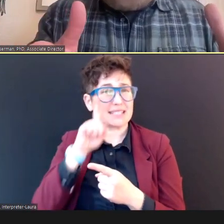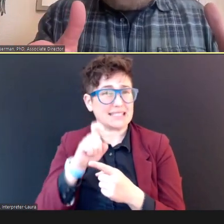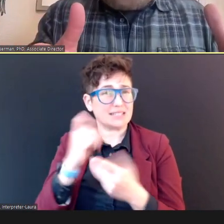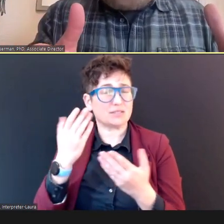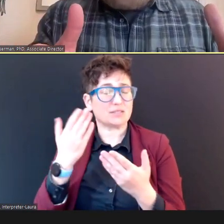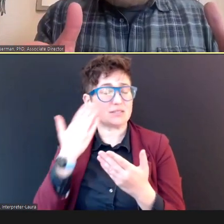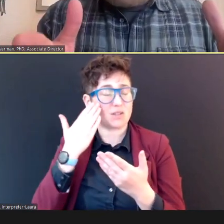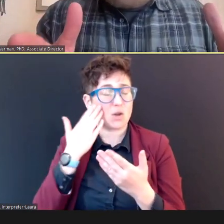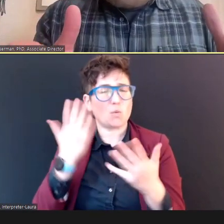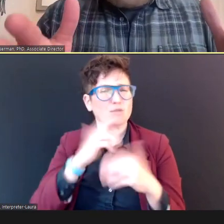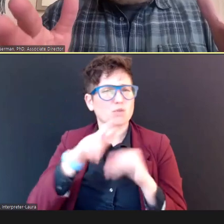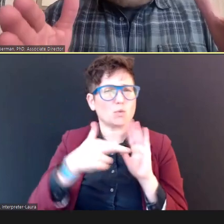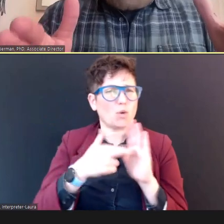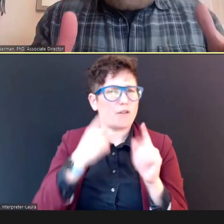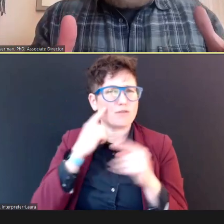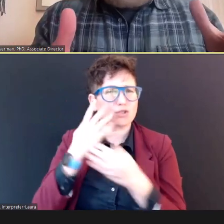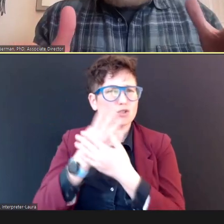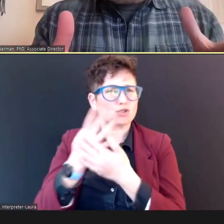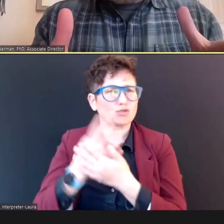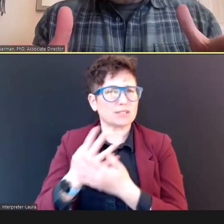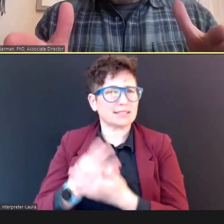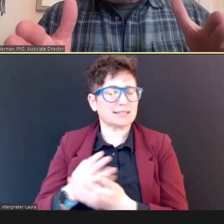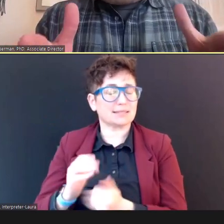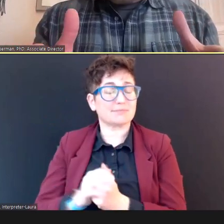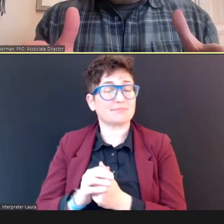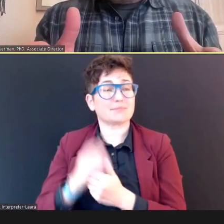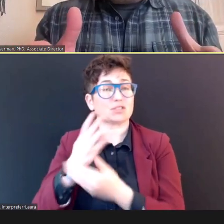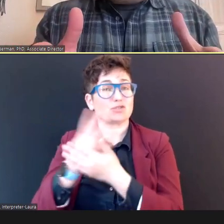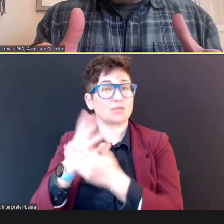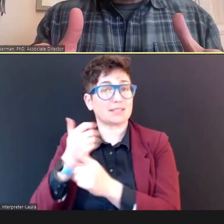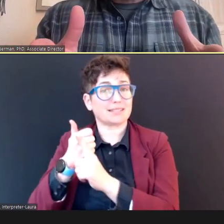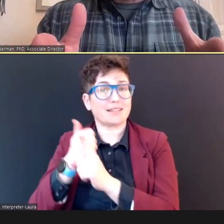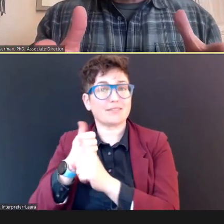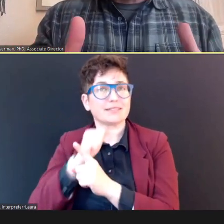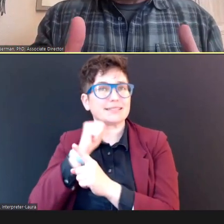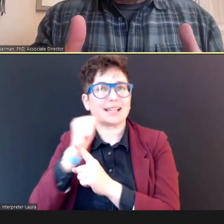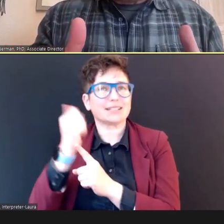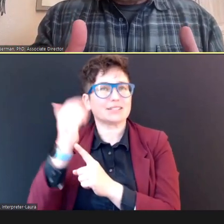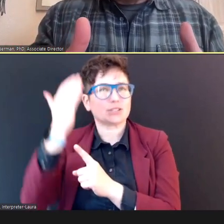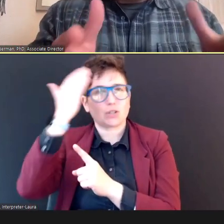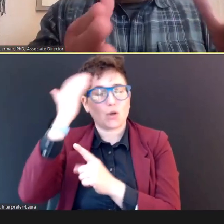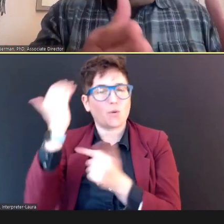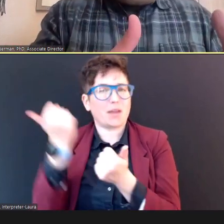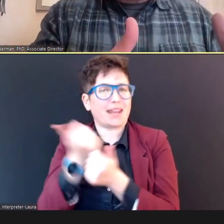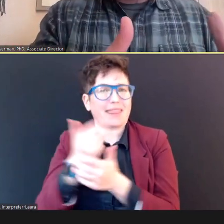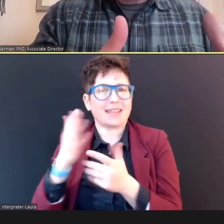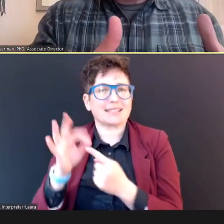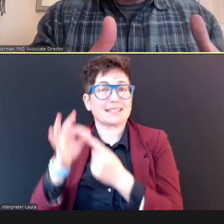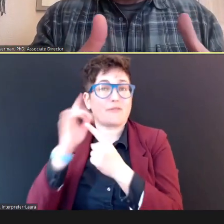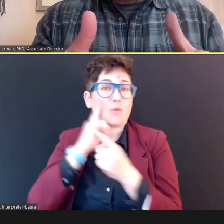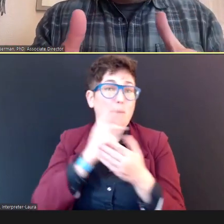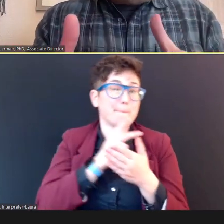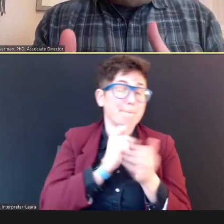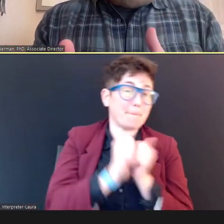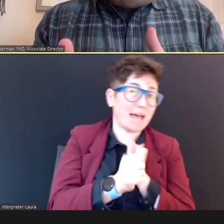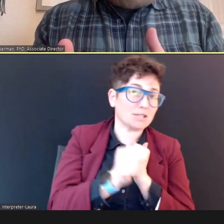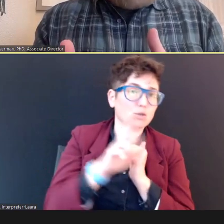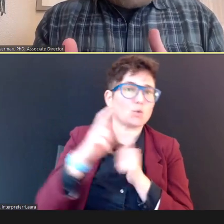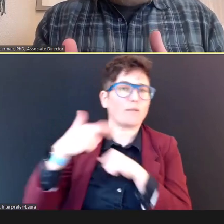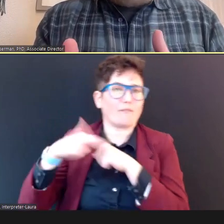And screening is is not to know anything more than pass or refer. The idea being....